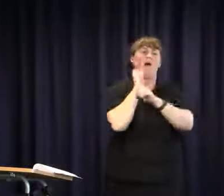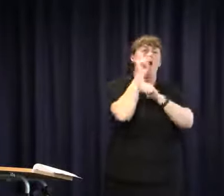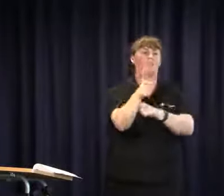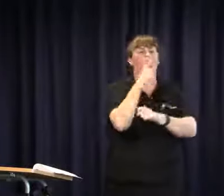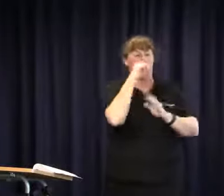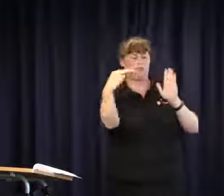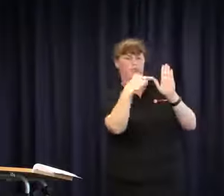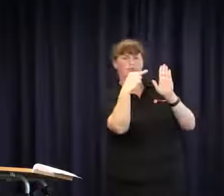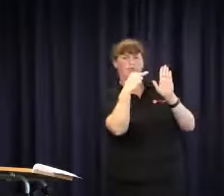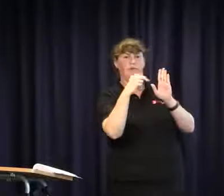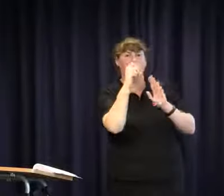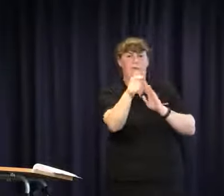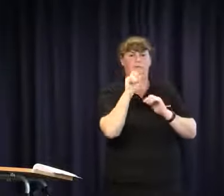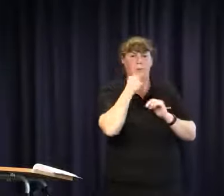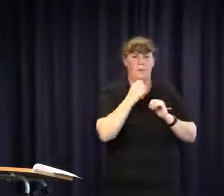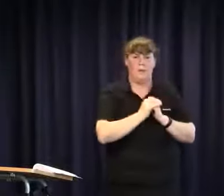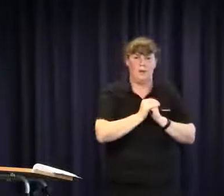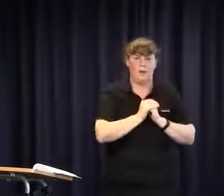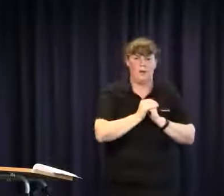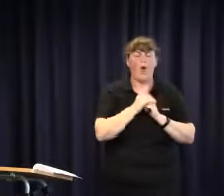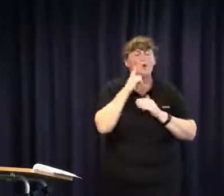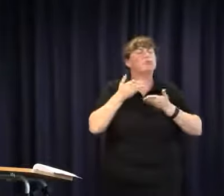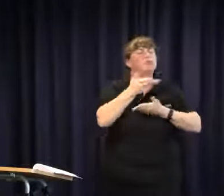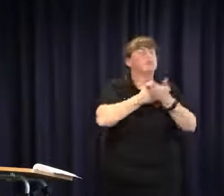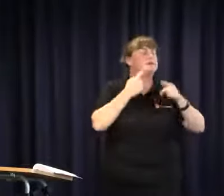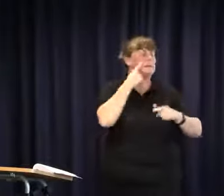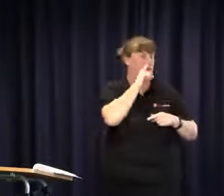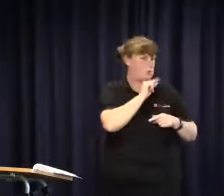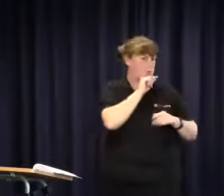production stages and make it available for those who would like to view it with the captions